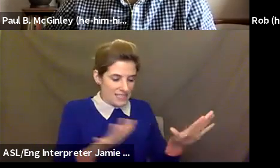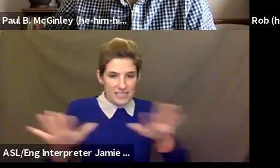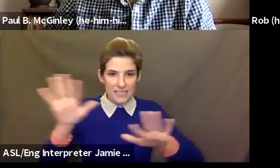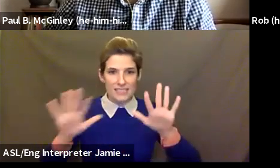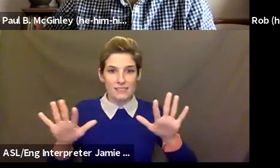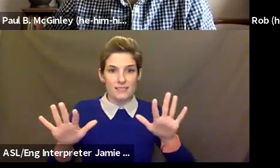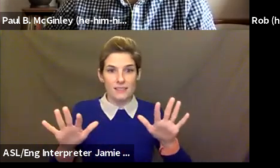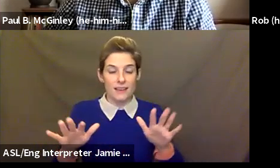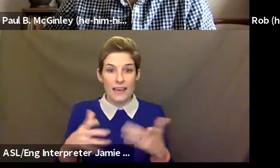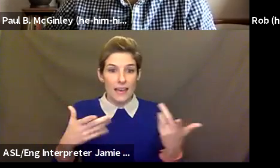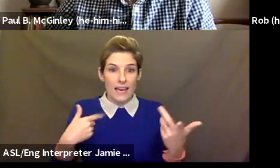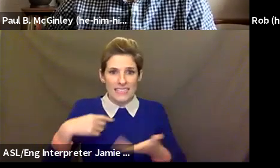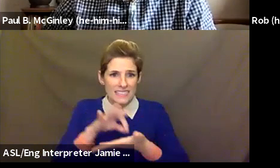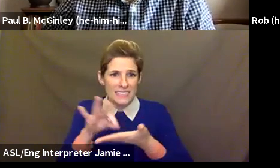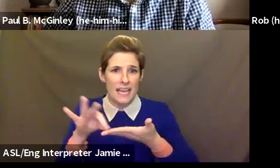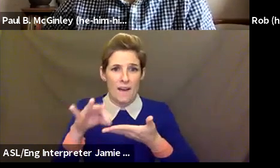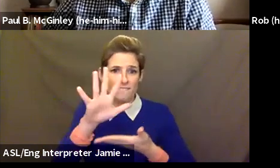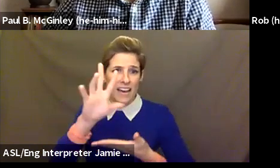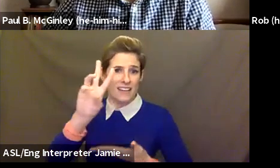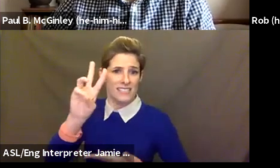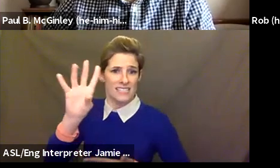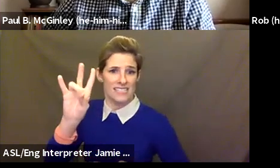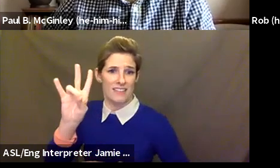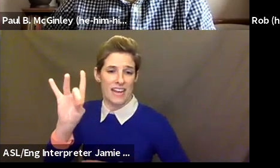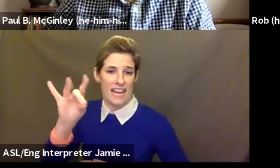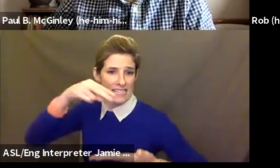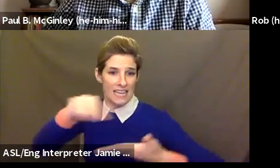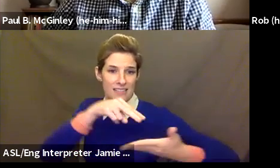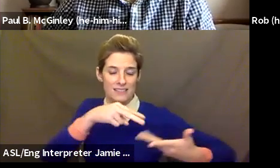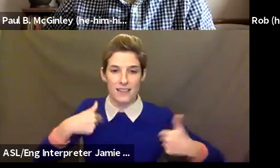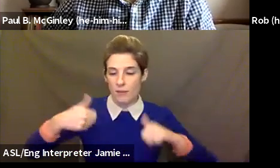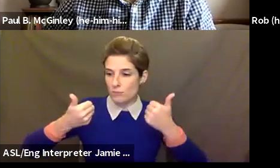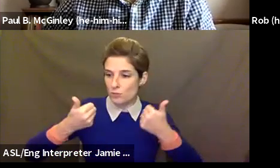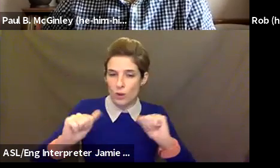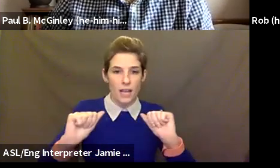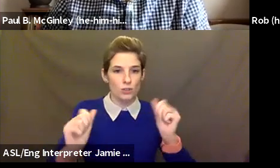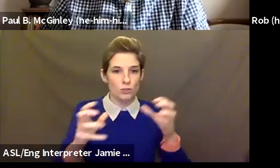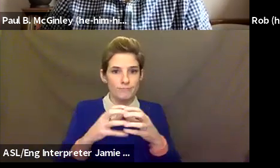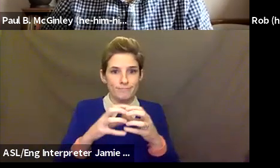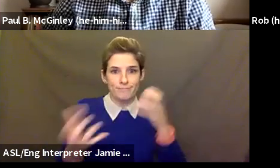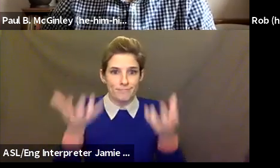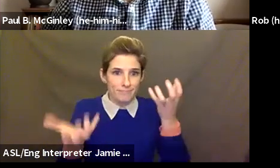5678, I'm still trying to move while it's all happening." And maneuvering and, you know, like Kelly said, letting in a student